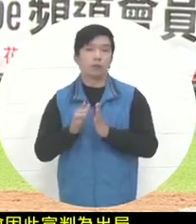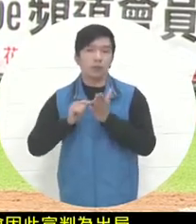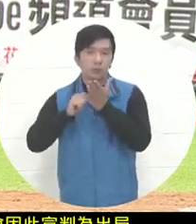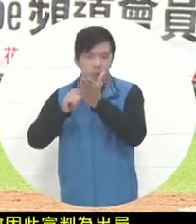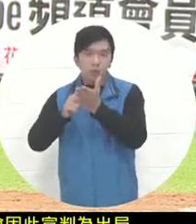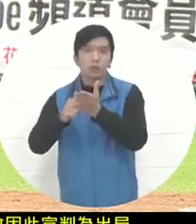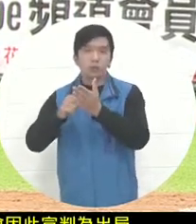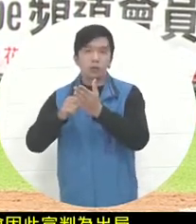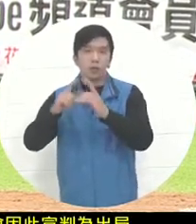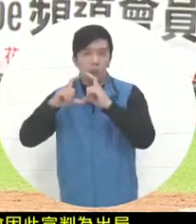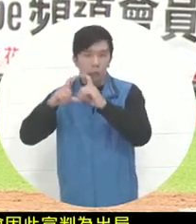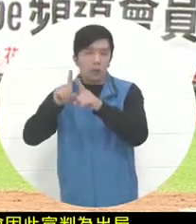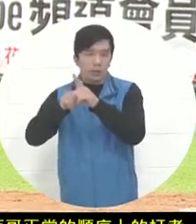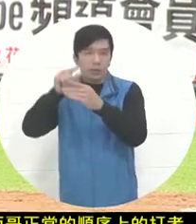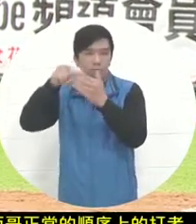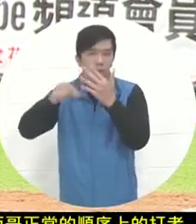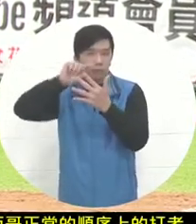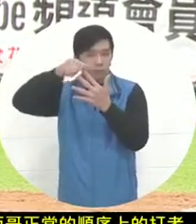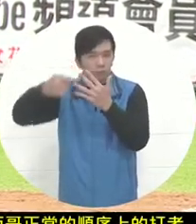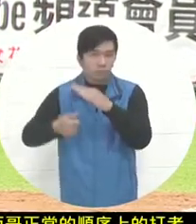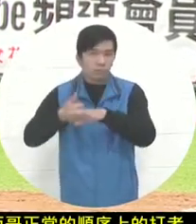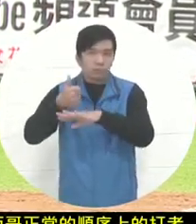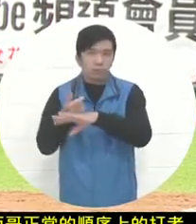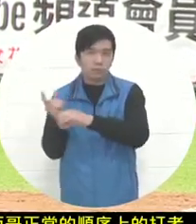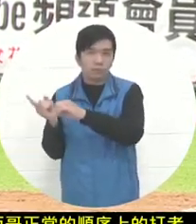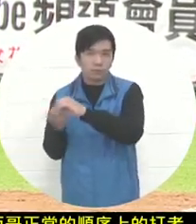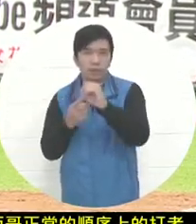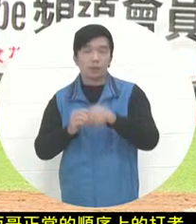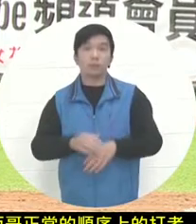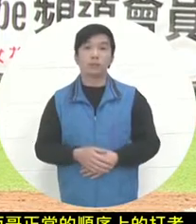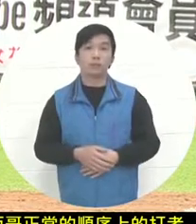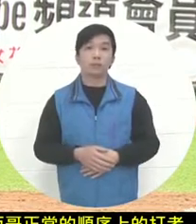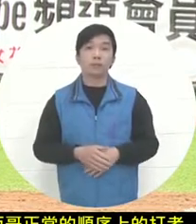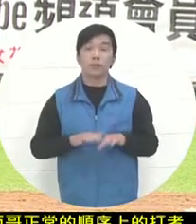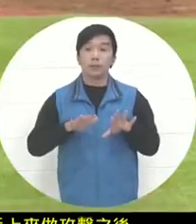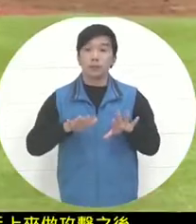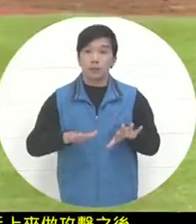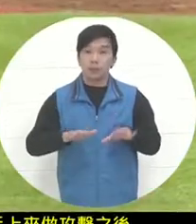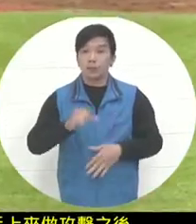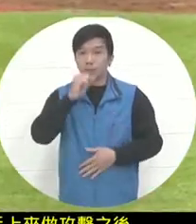and of course it has to be followed by the ball count just now. So now the ball count has come to one good and one bad.